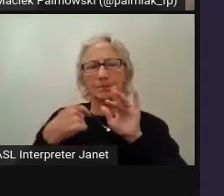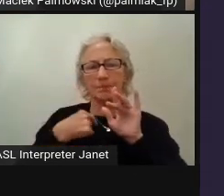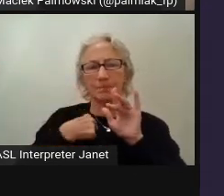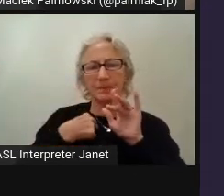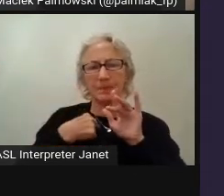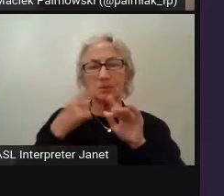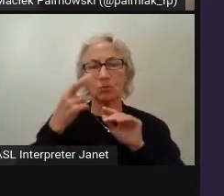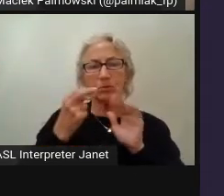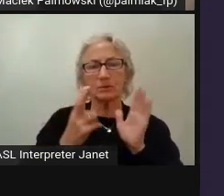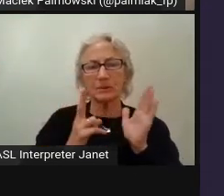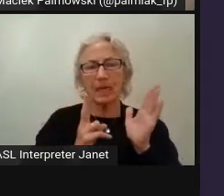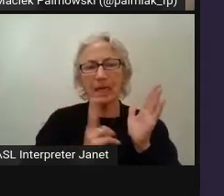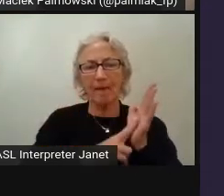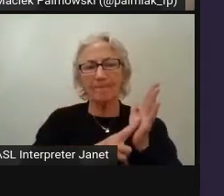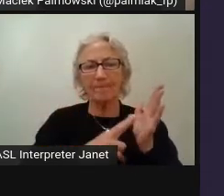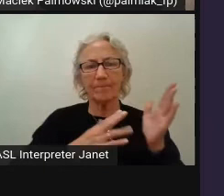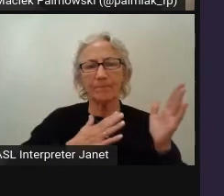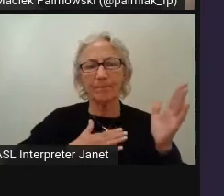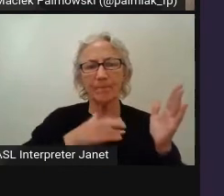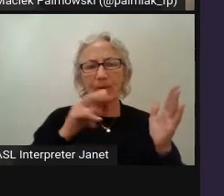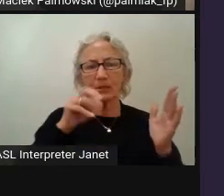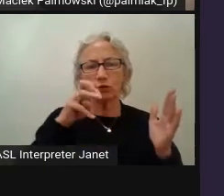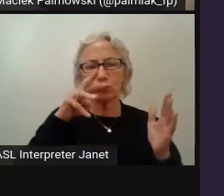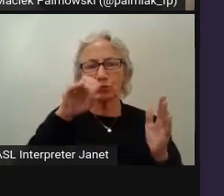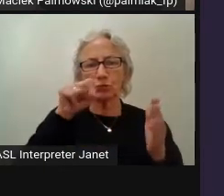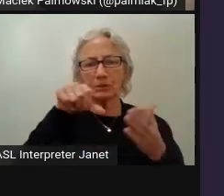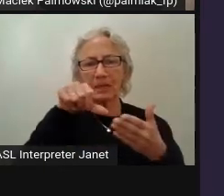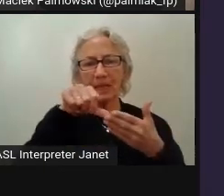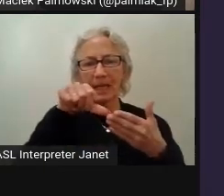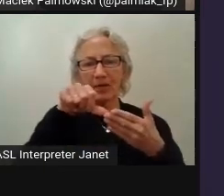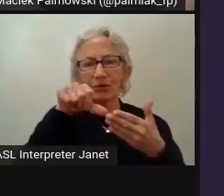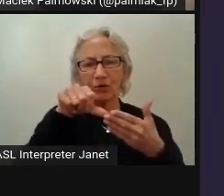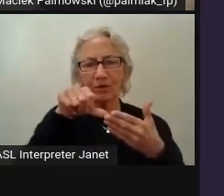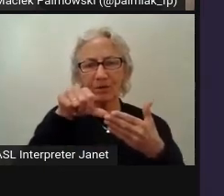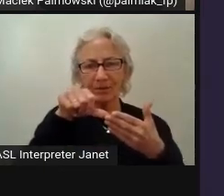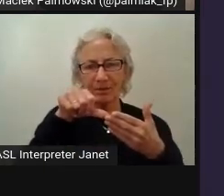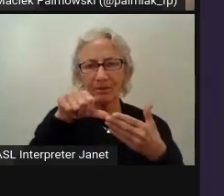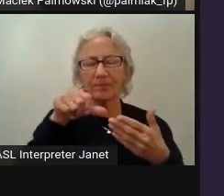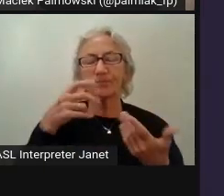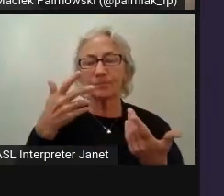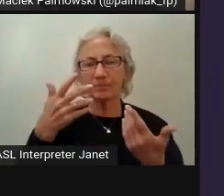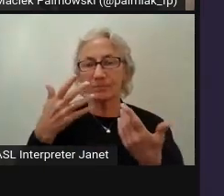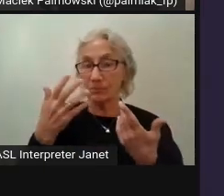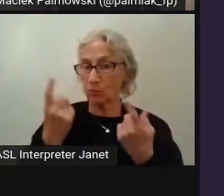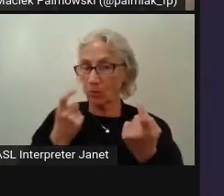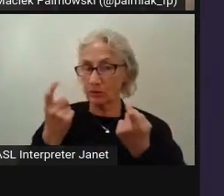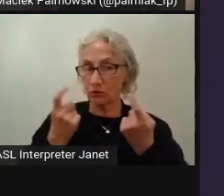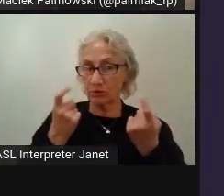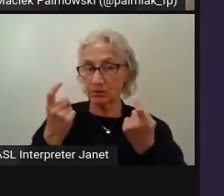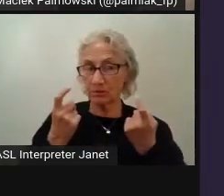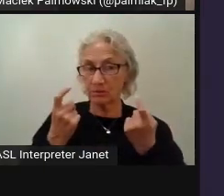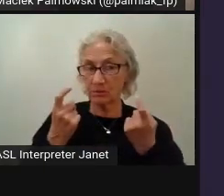to my newsletter on newsletter.machi, maciekpalmowski.dev. Are there any questions?